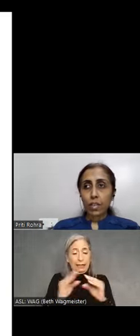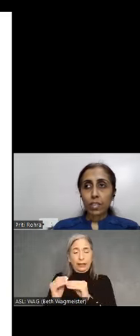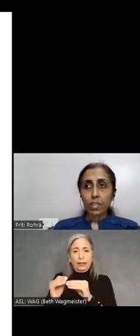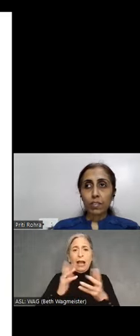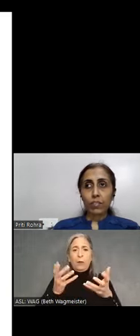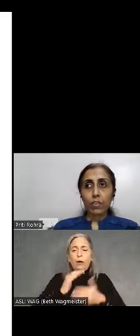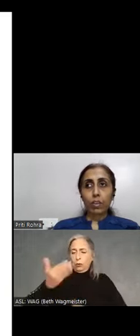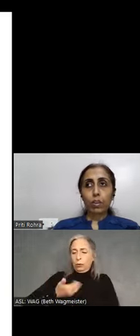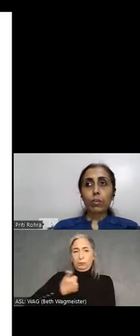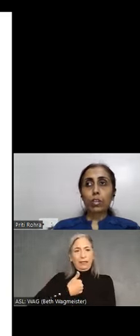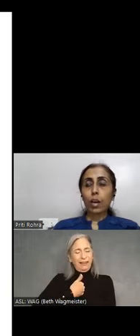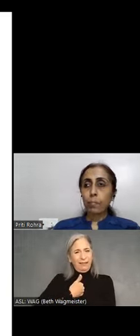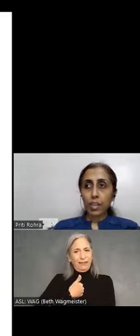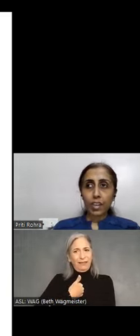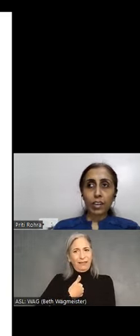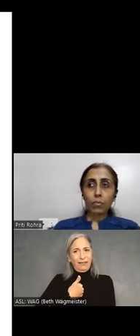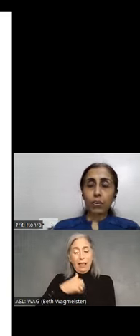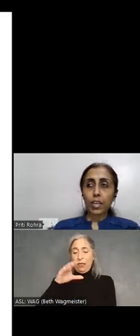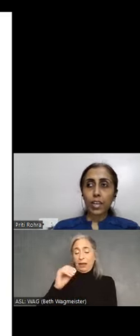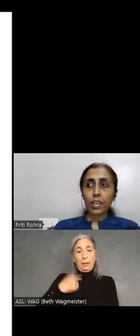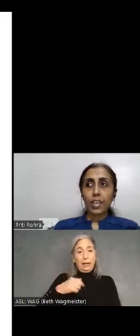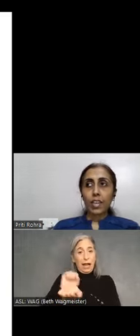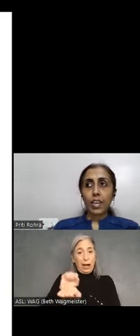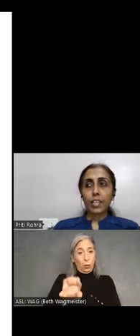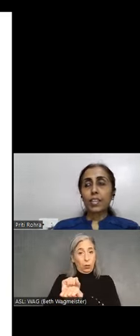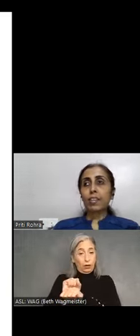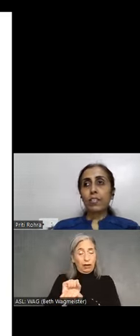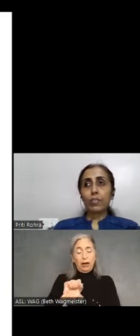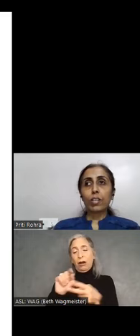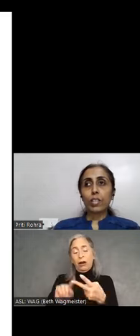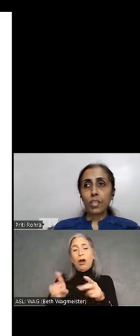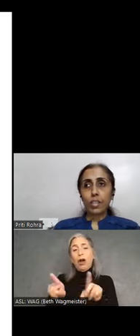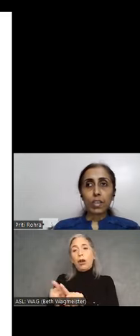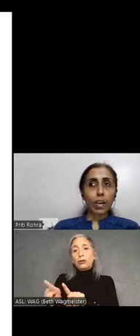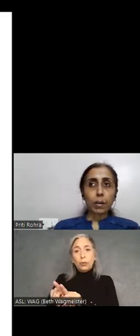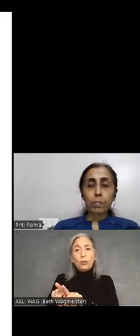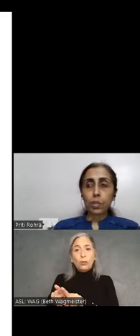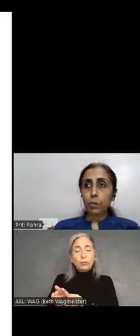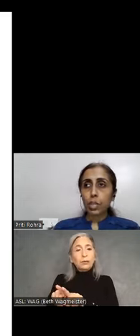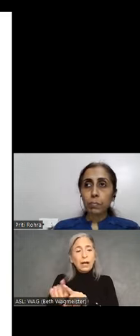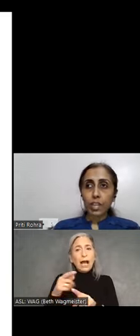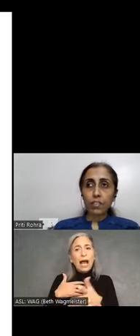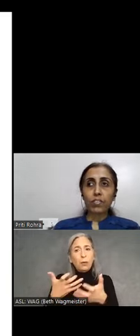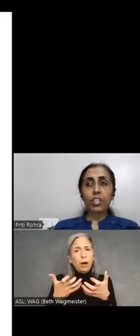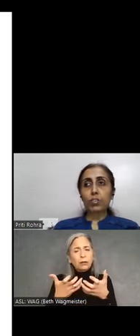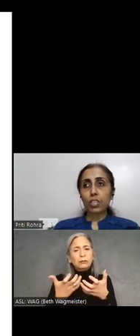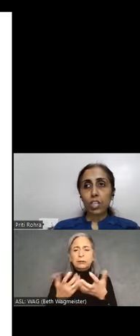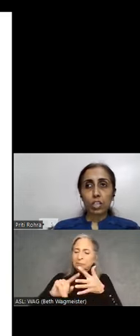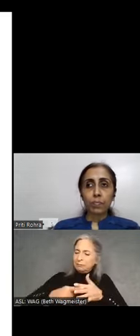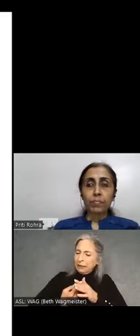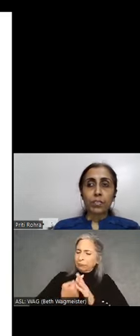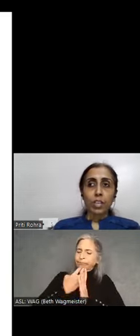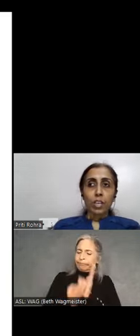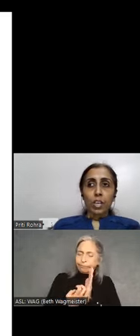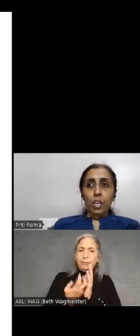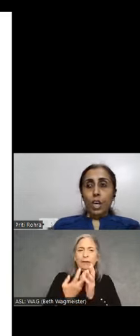myself, the company that I work at, and then we'll deep dive into the session.